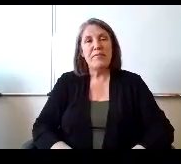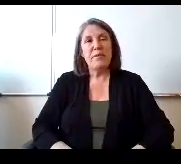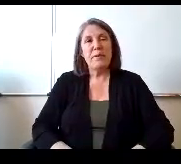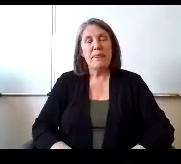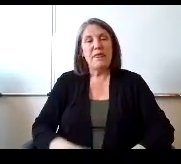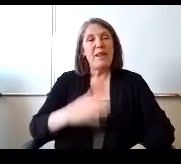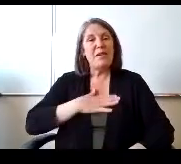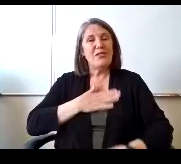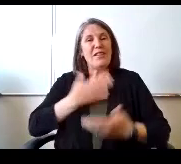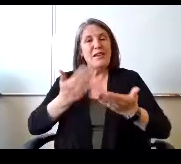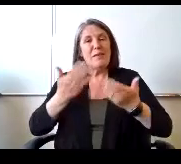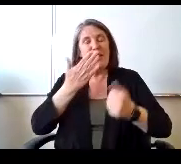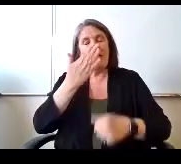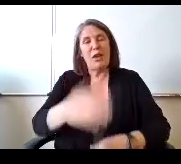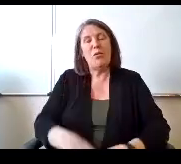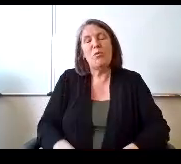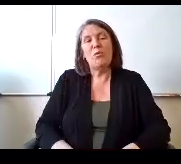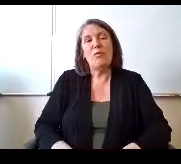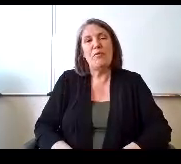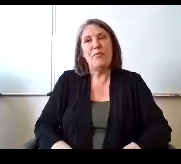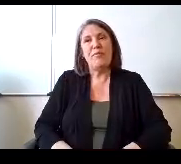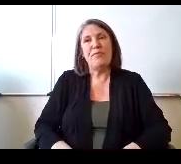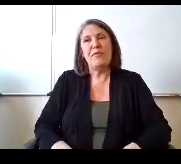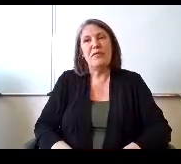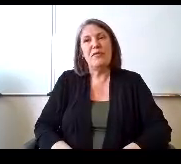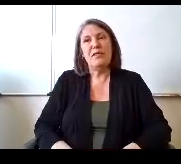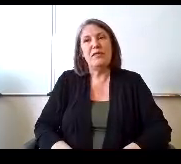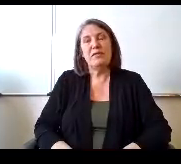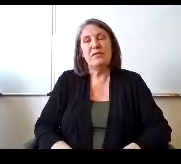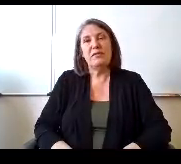Thank you. Thank you Mr Lavalley, Mr lumbergh.